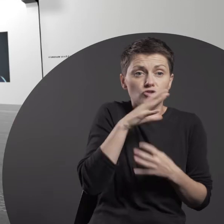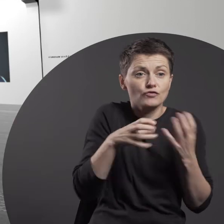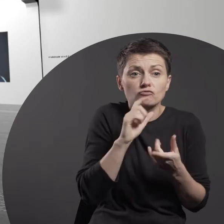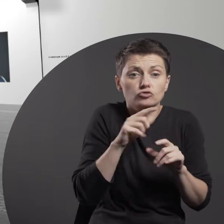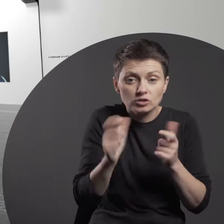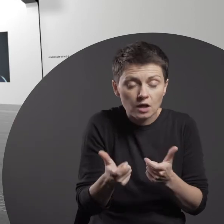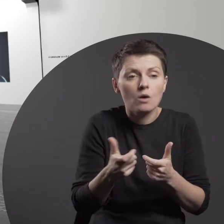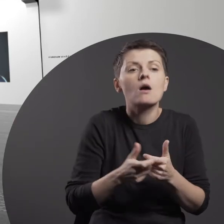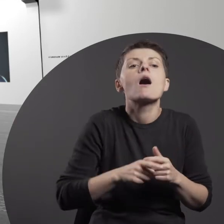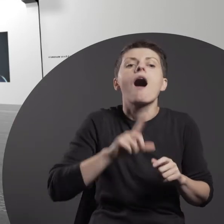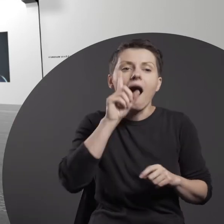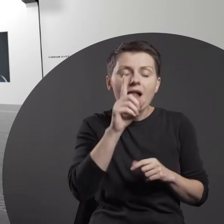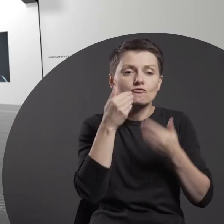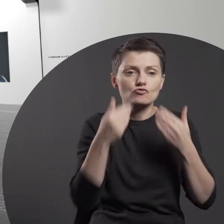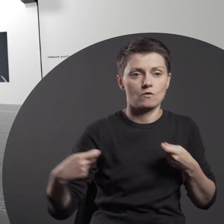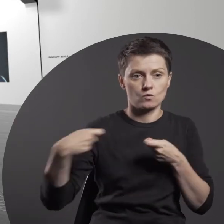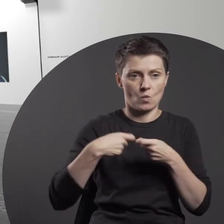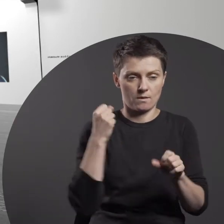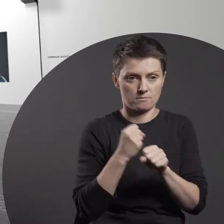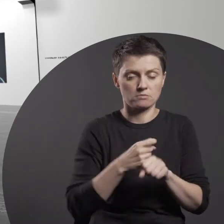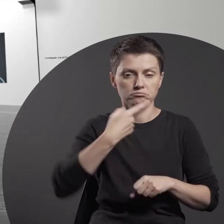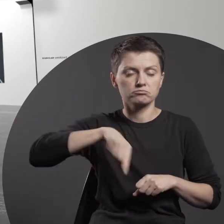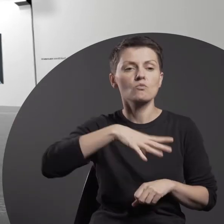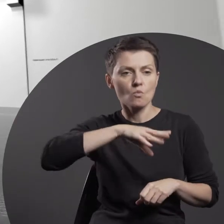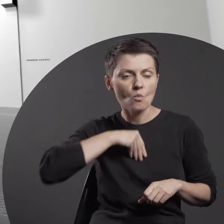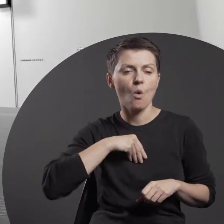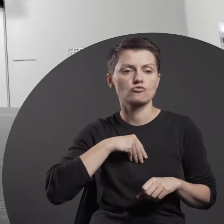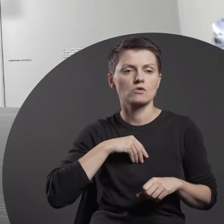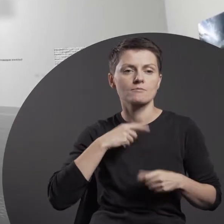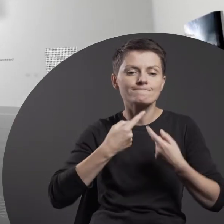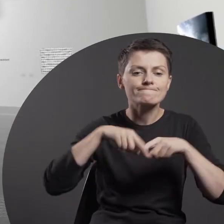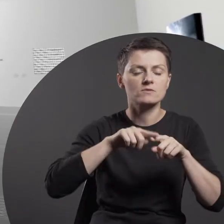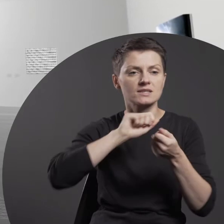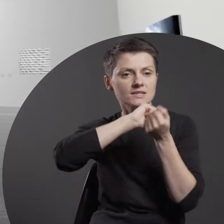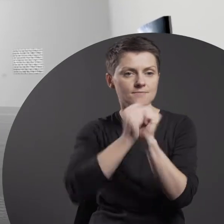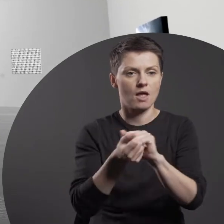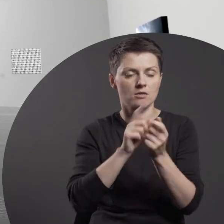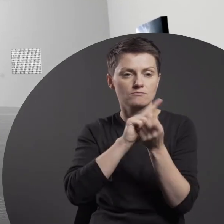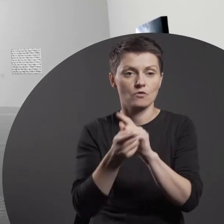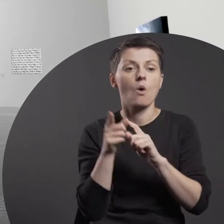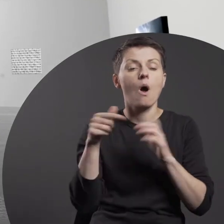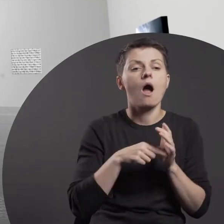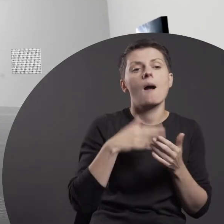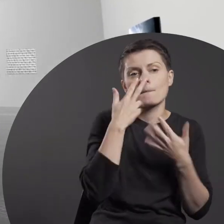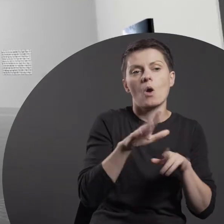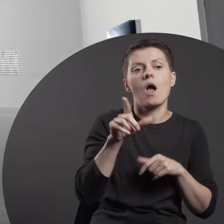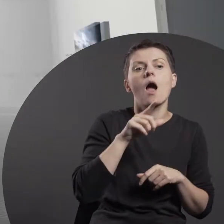but - thanks to our collective work - we can, as proved by Paweł Althamer in “The Garden of Eden”, initiate change.